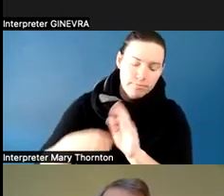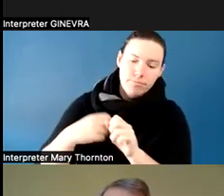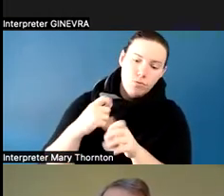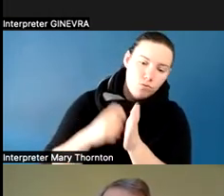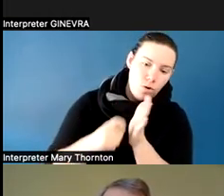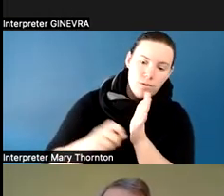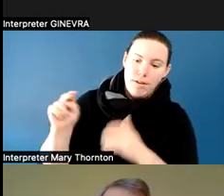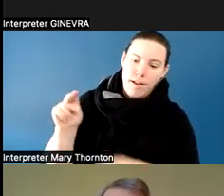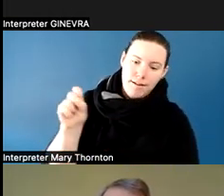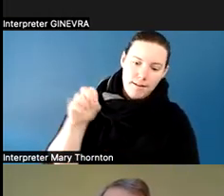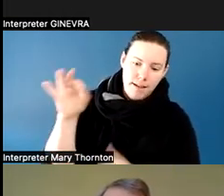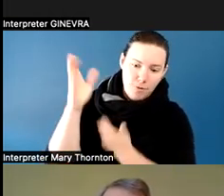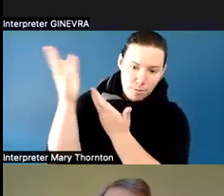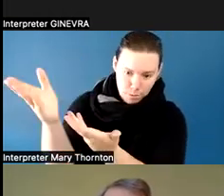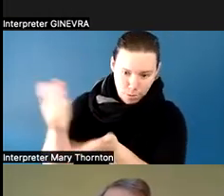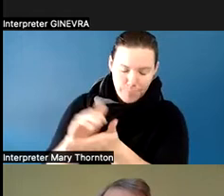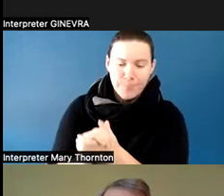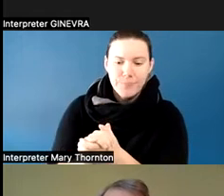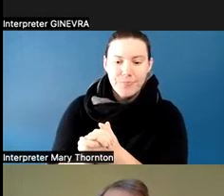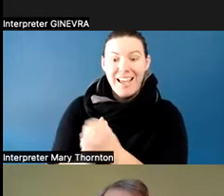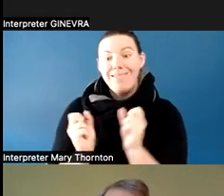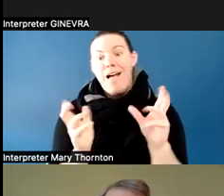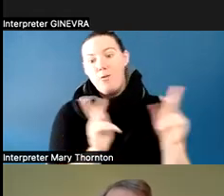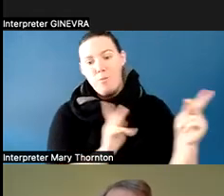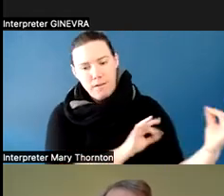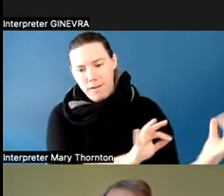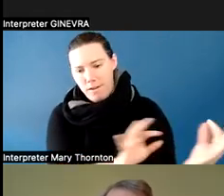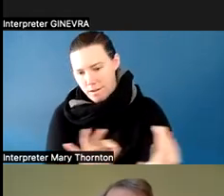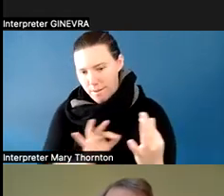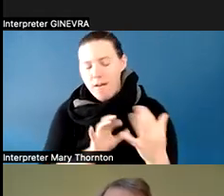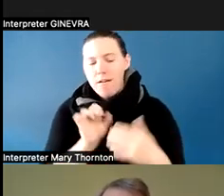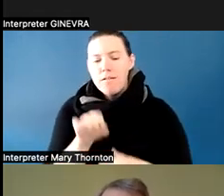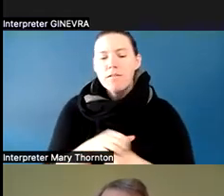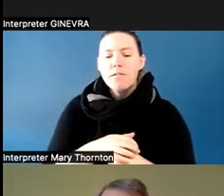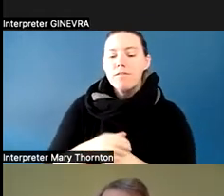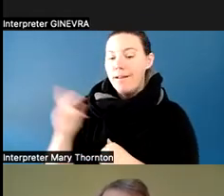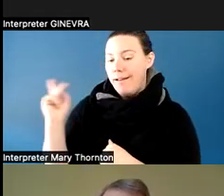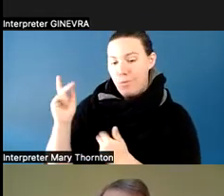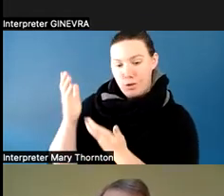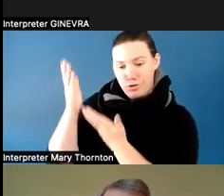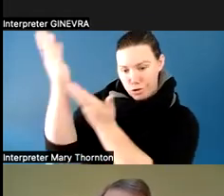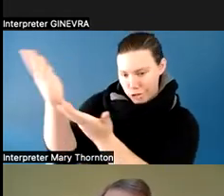from all kinds of people. But Dr. Chudler and I turned it in with some